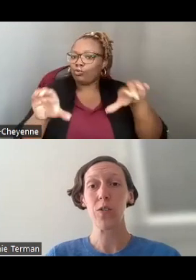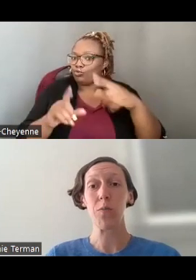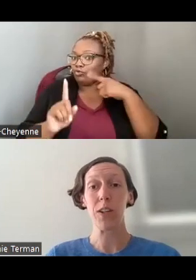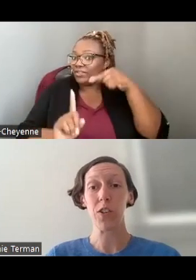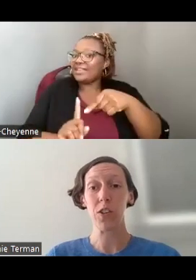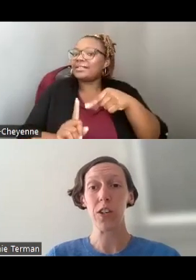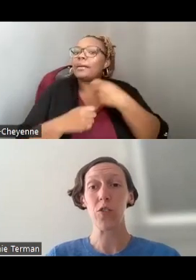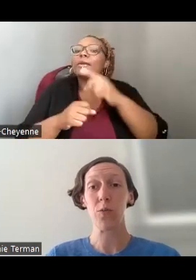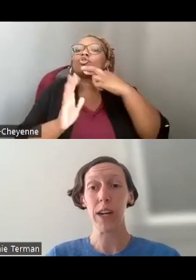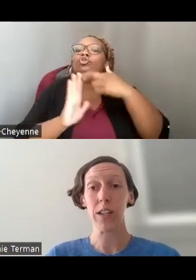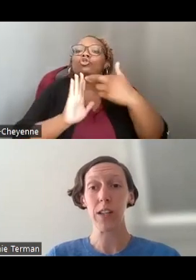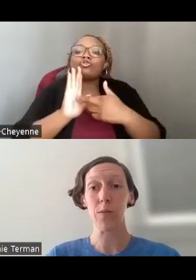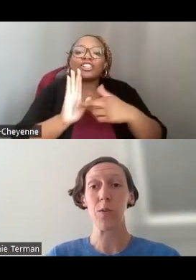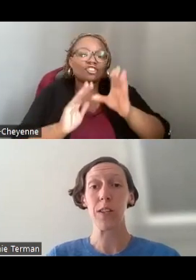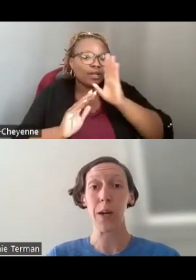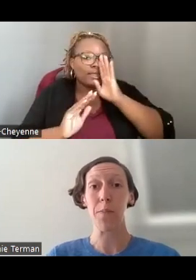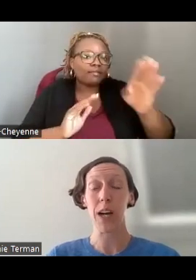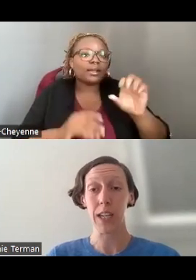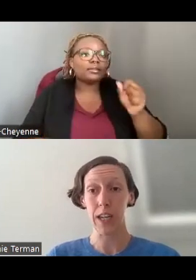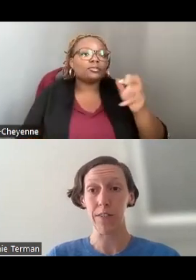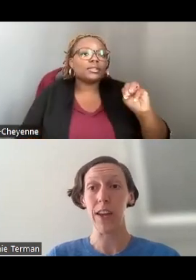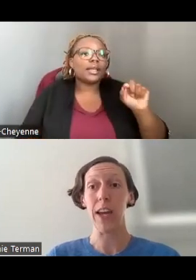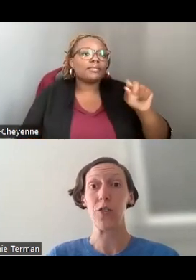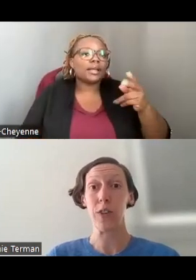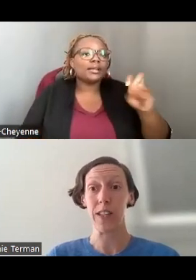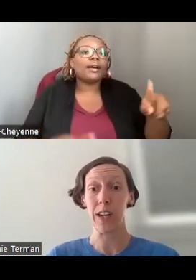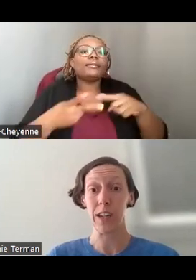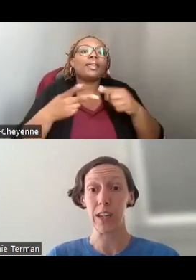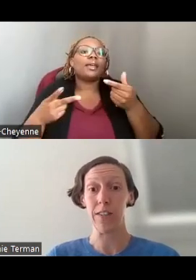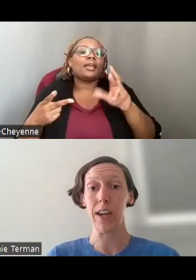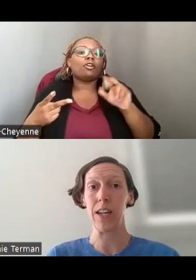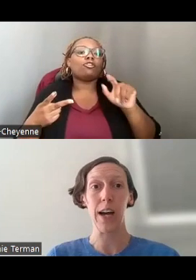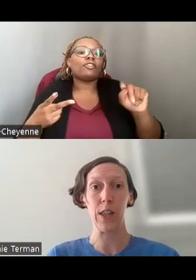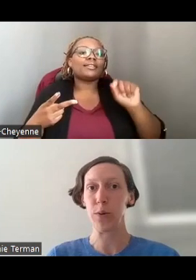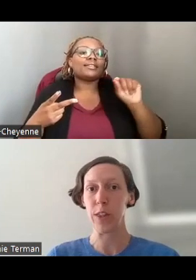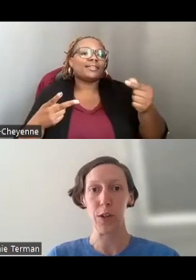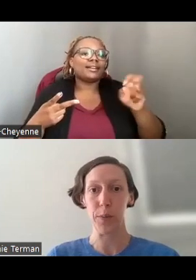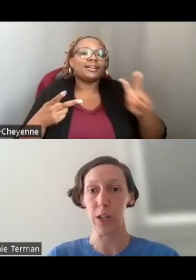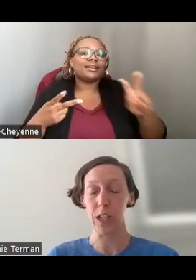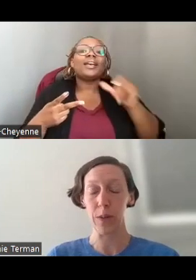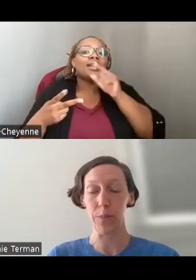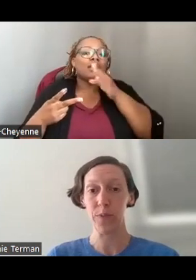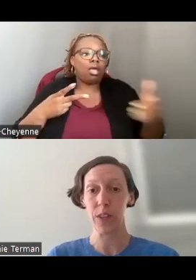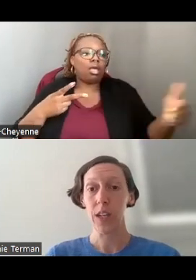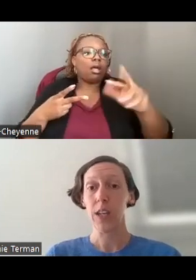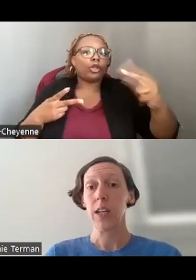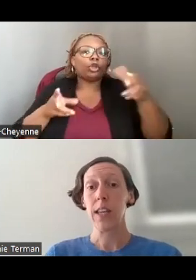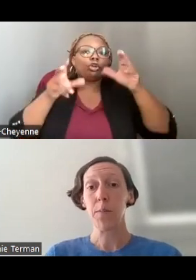ARE REGISTERING DIRECTLY THROUGH SAM.GOV AND GRANTS.GOV AND NOT THROUGH A THIRD PARTY.